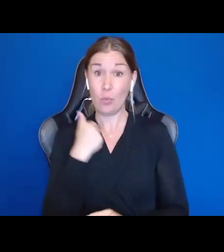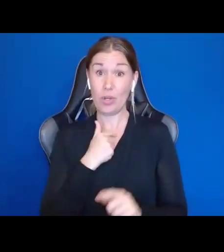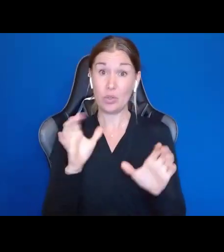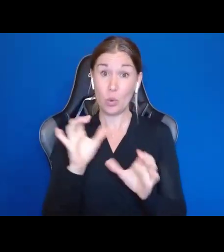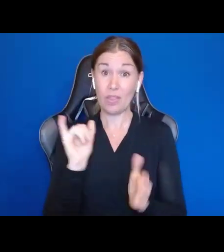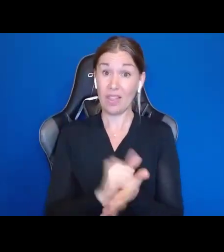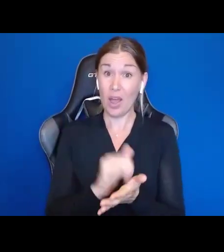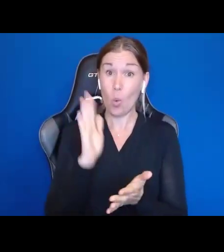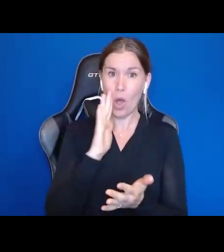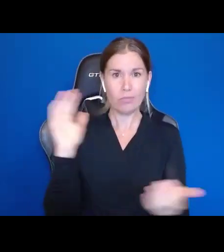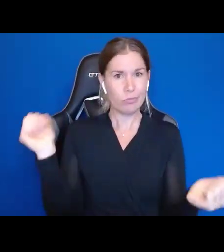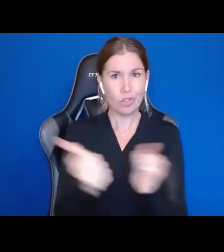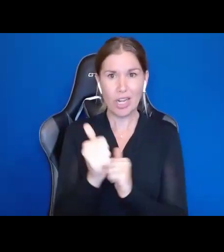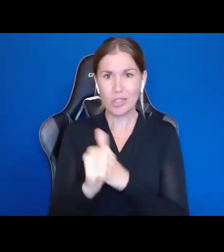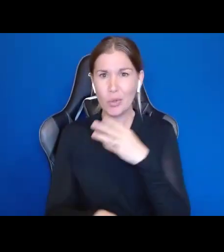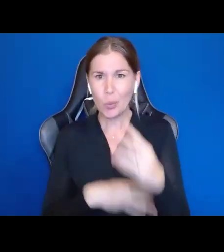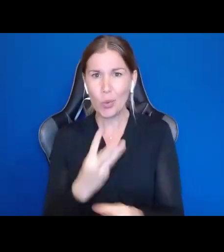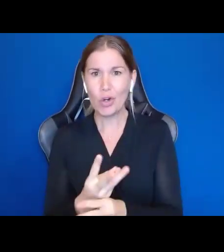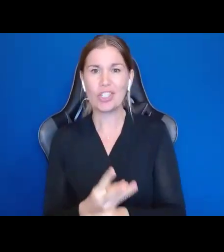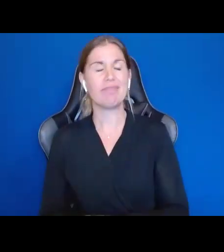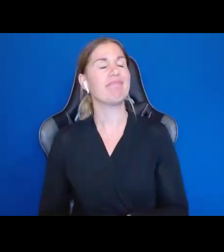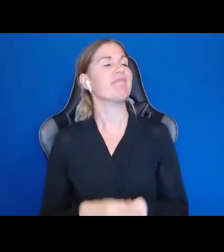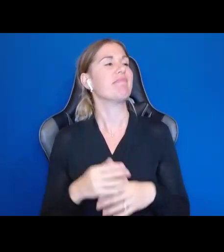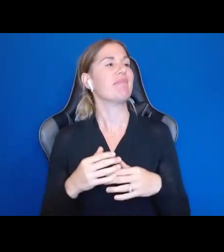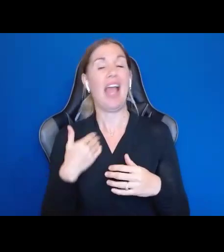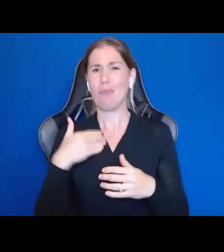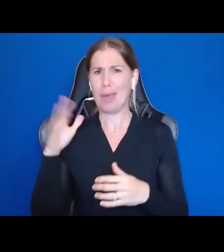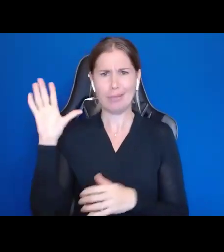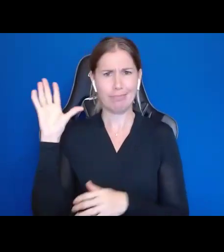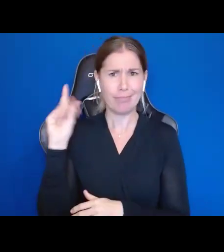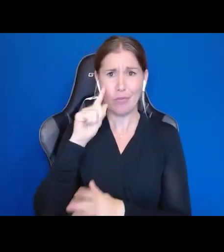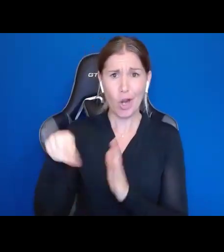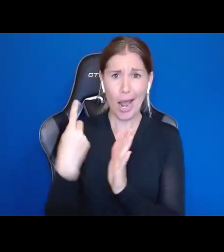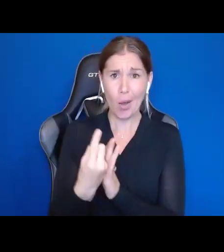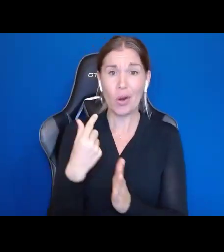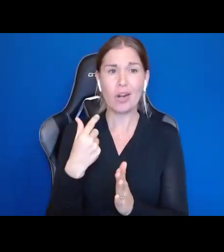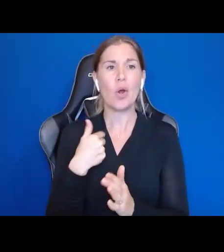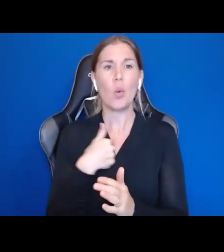Let me finish with a cliche. We can change the world. We change it one person at a time. I will tell you what